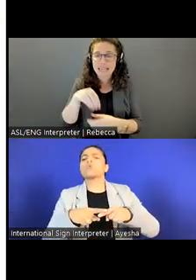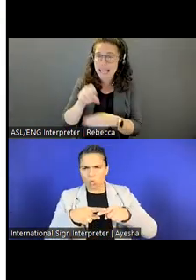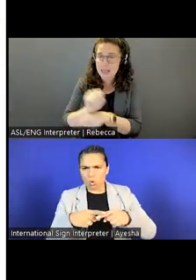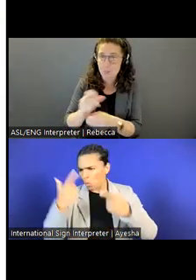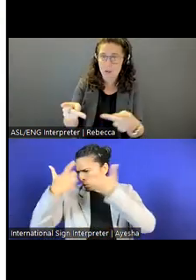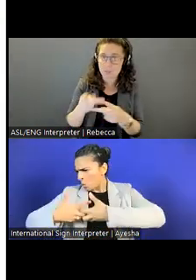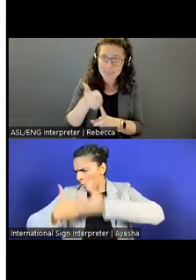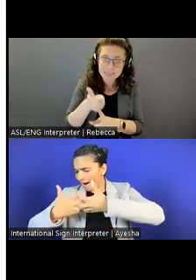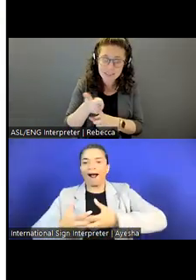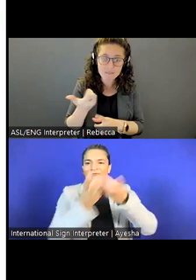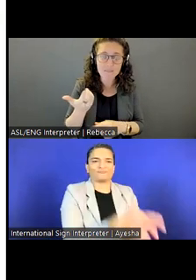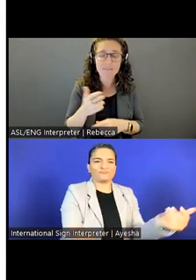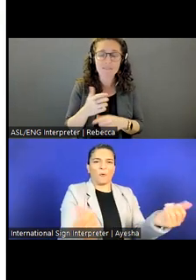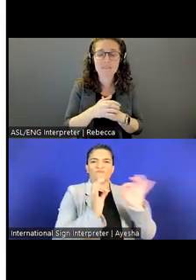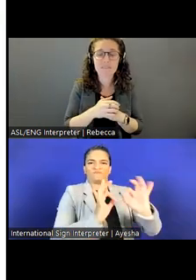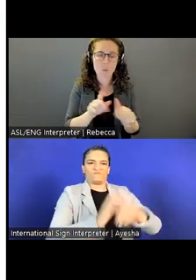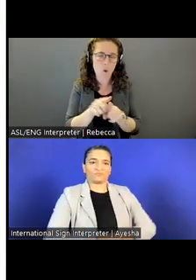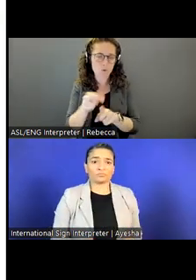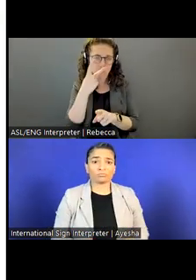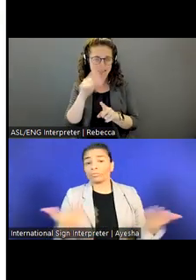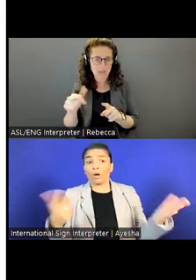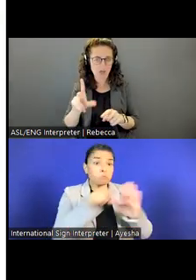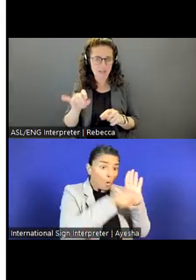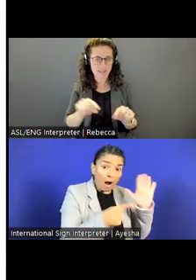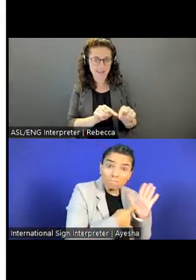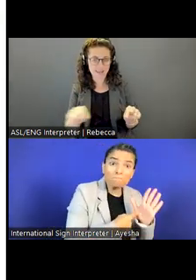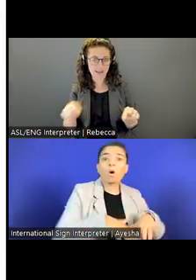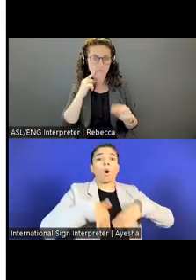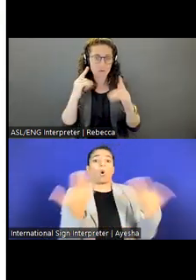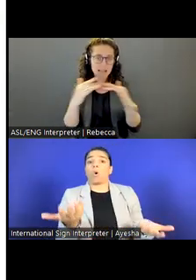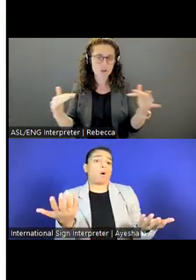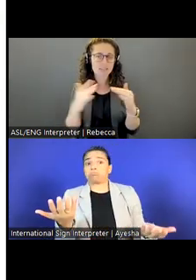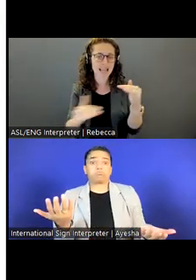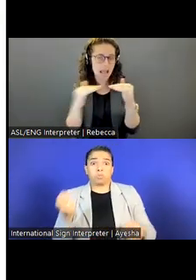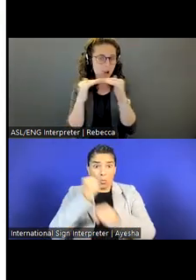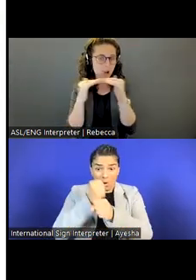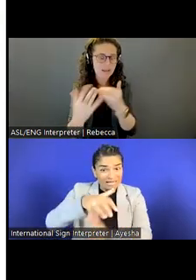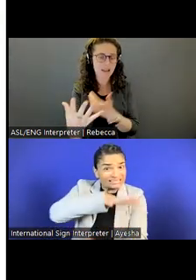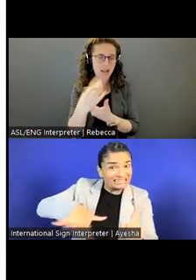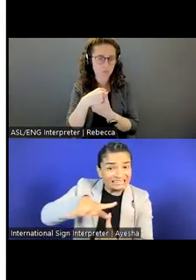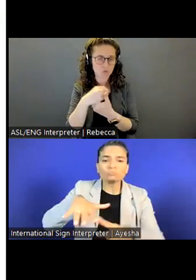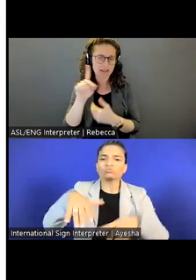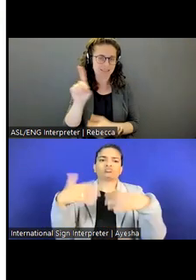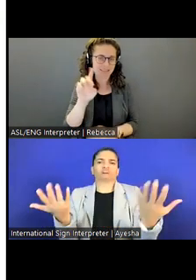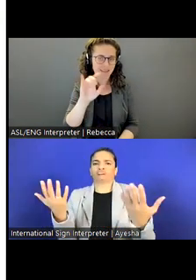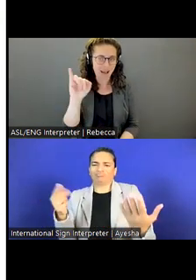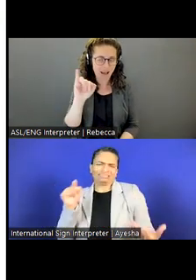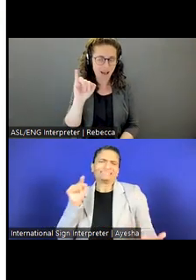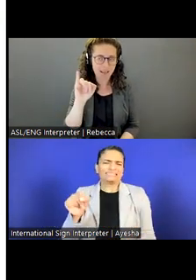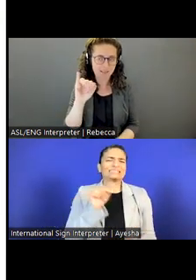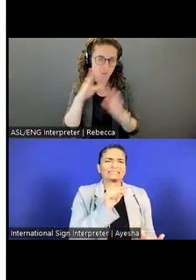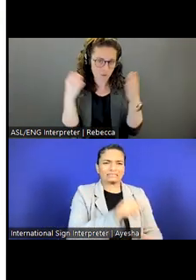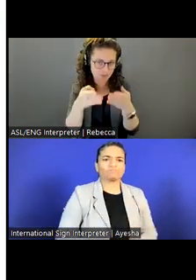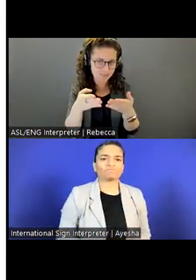So, also, I've got a link to our Diversity, Equity, and Inclusion focus so that if people